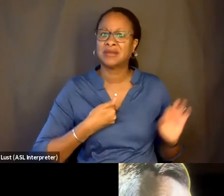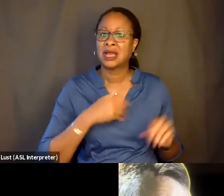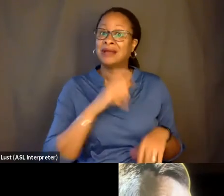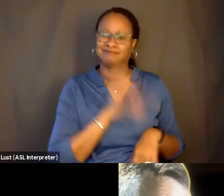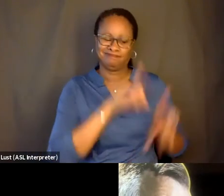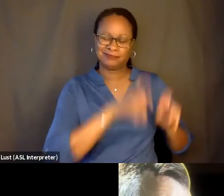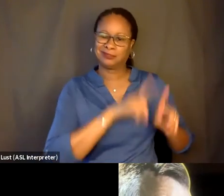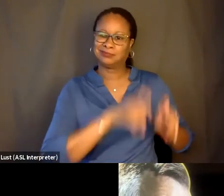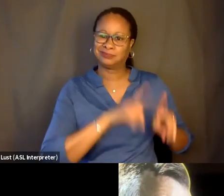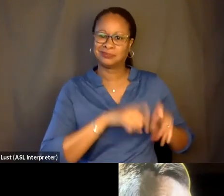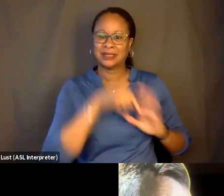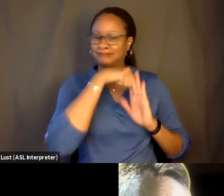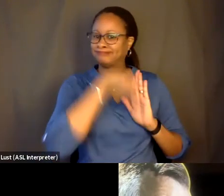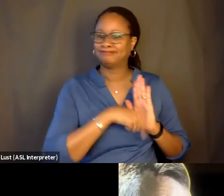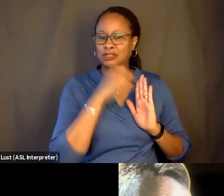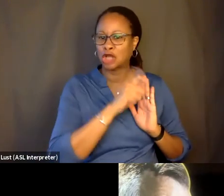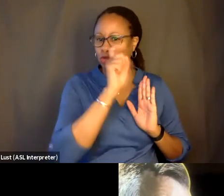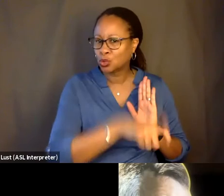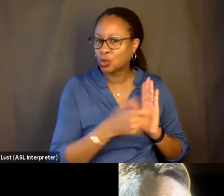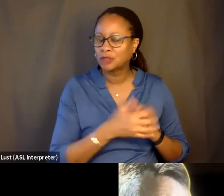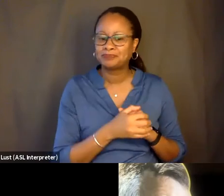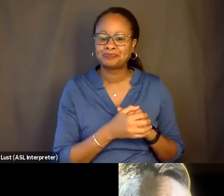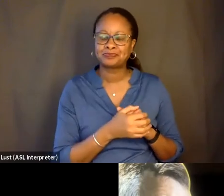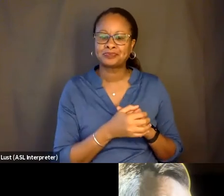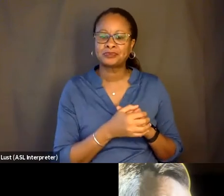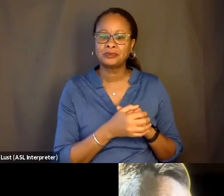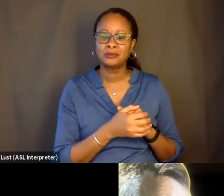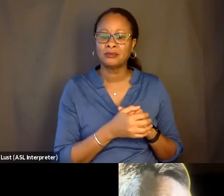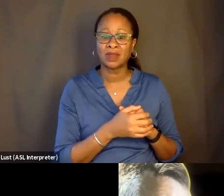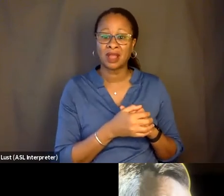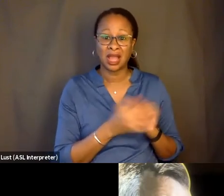We were deeply unsure whether it would be understood.